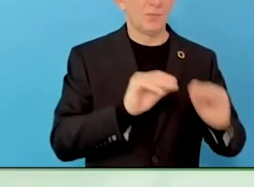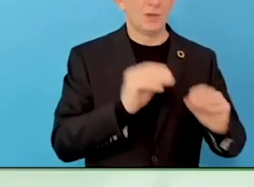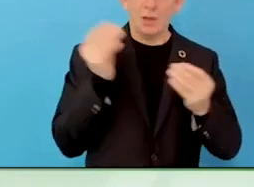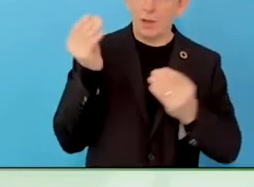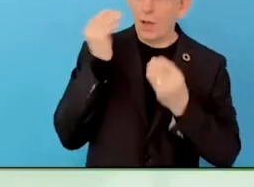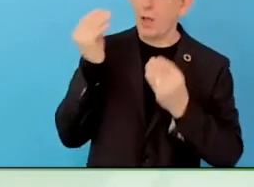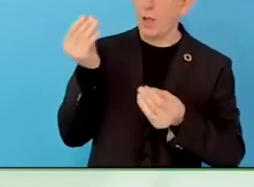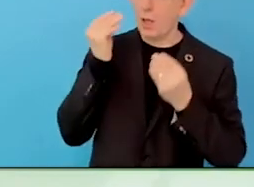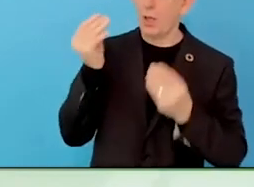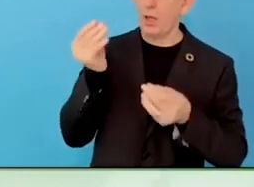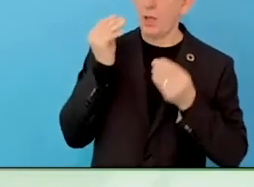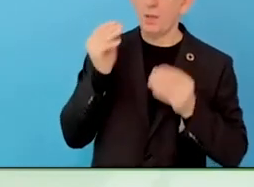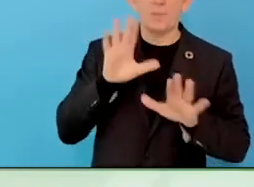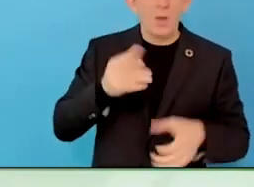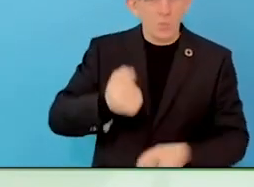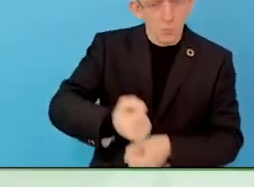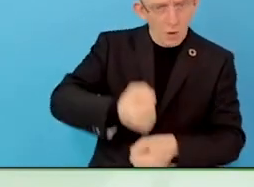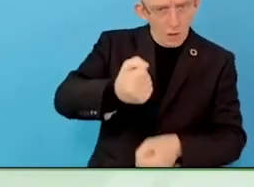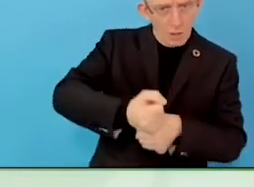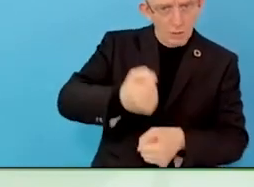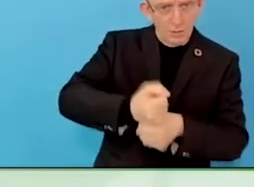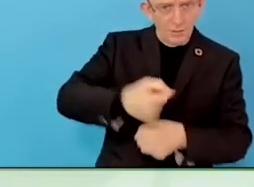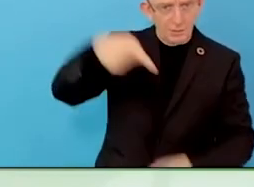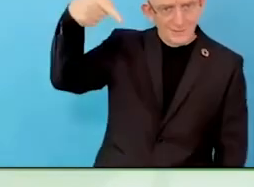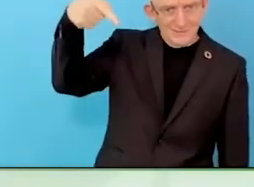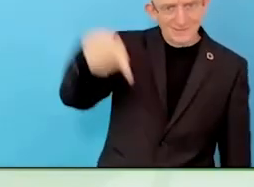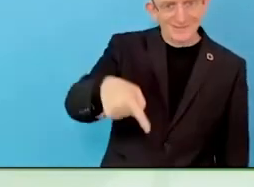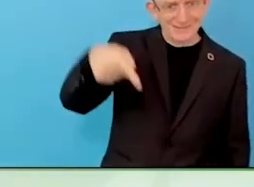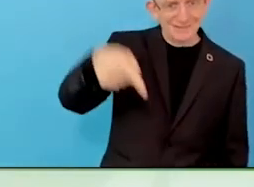people into work, a 70 to 80% failure rate.